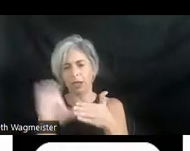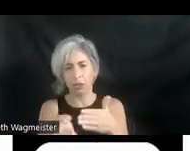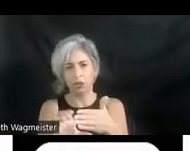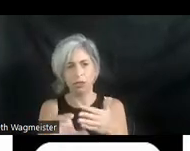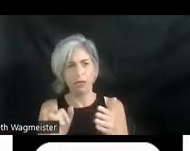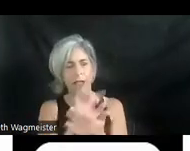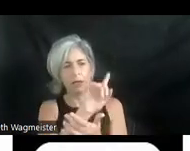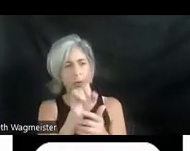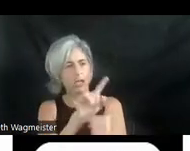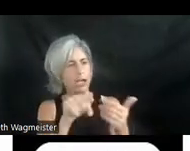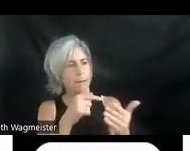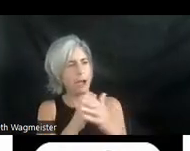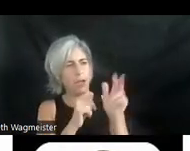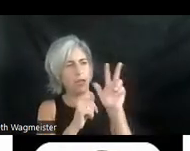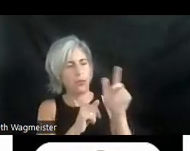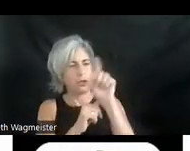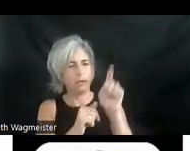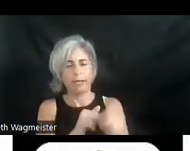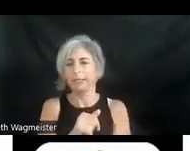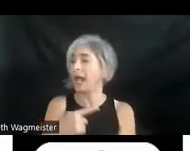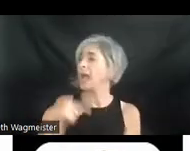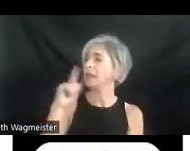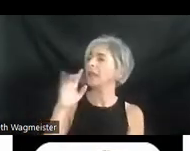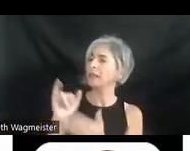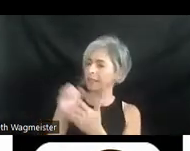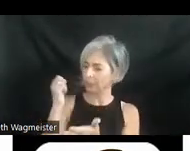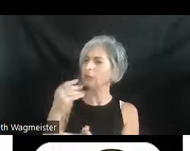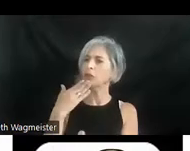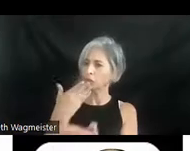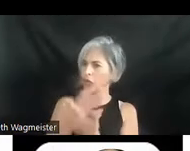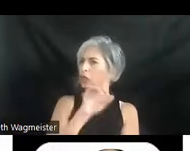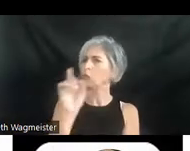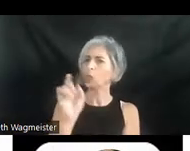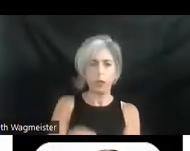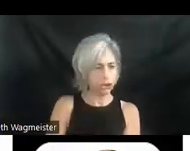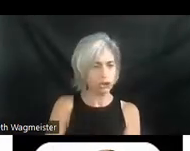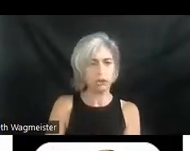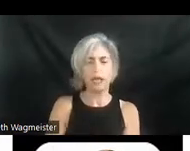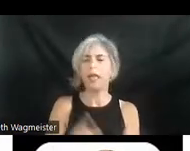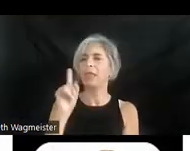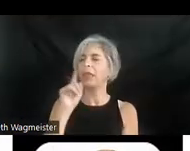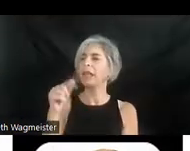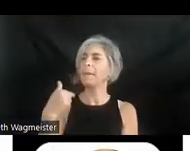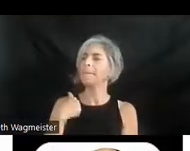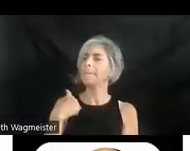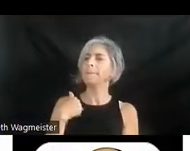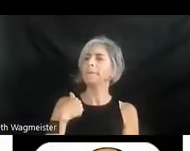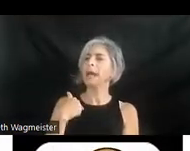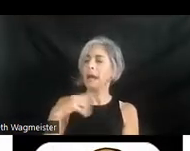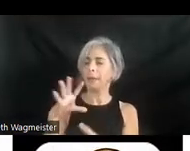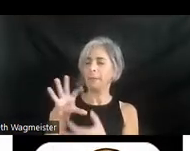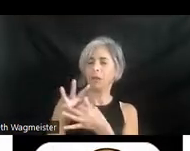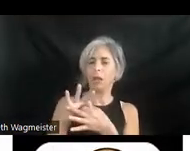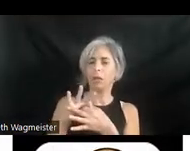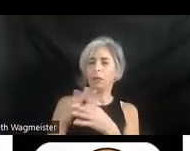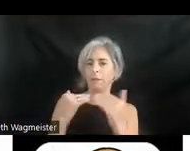I think that's a valid question. I think I belong to a minimalist School of